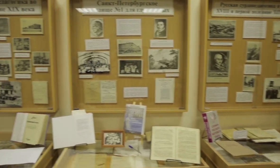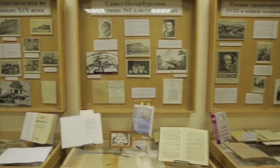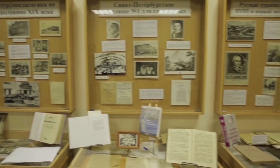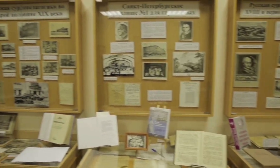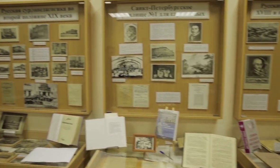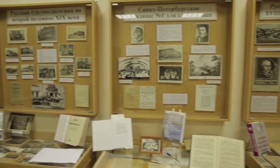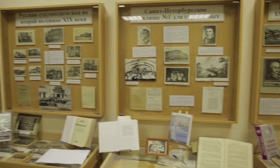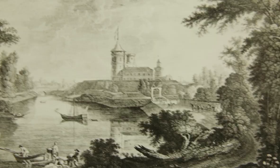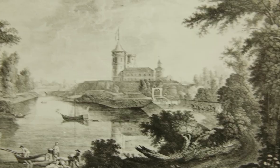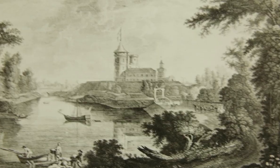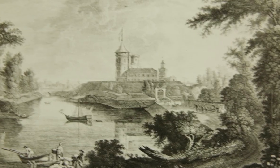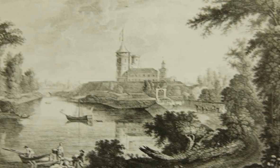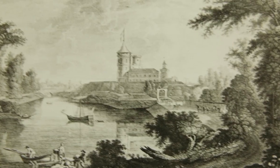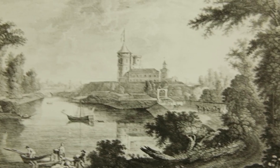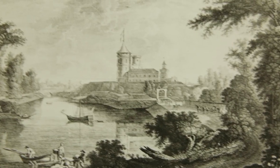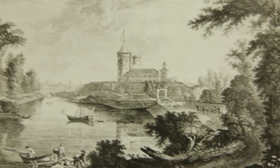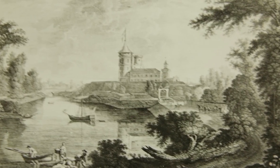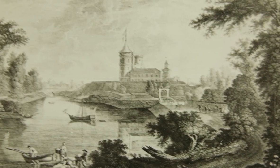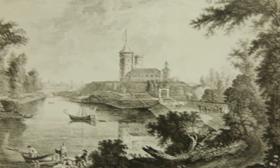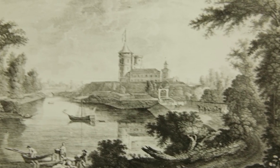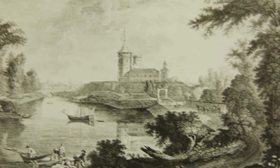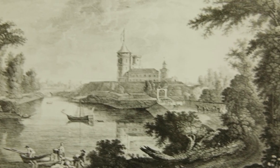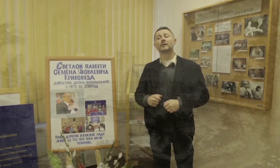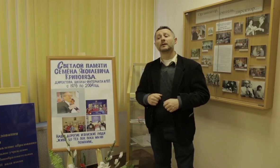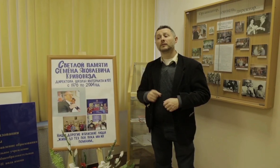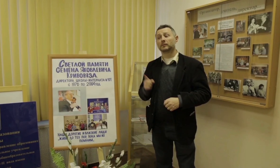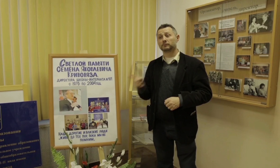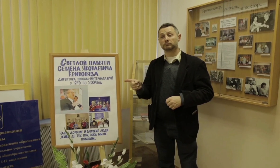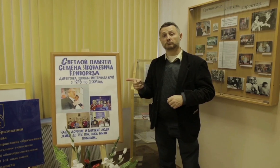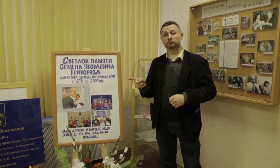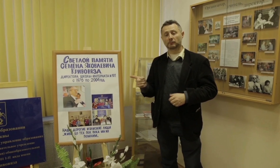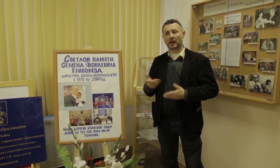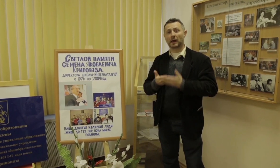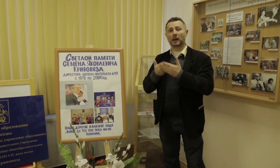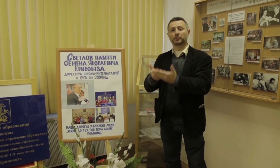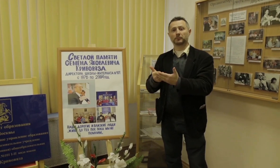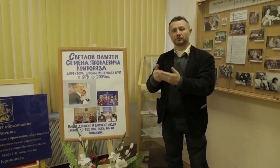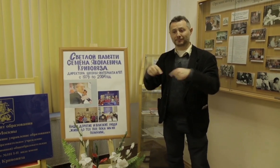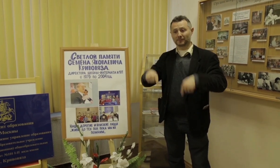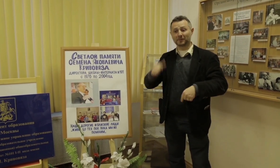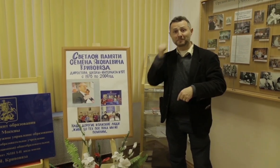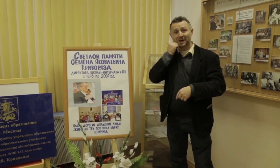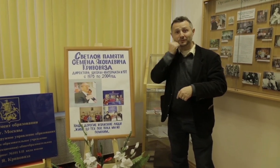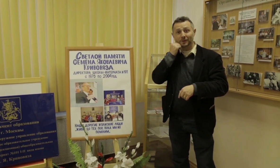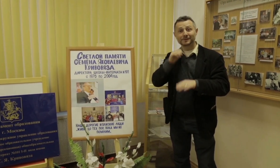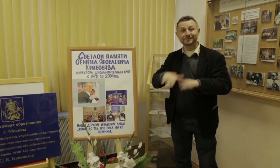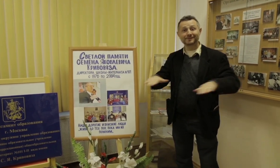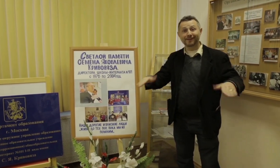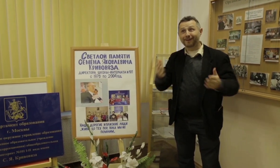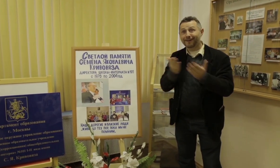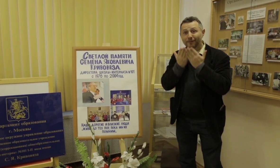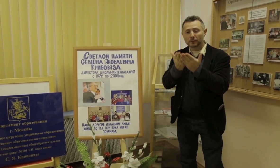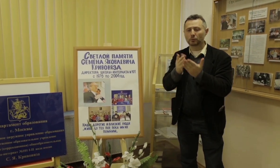world that Deaf people can act. I kept working hard even when things seemed to go downhill for a while, then things improved. The